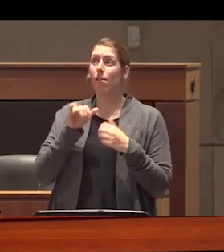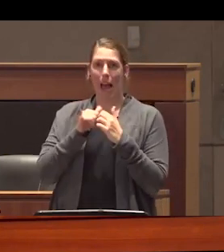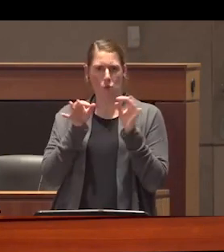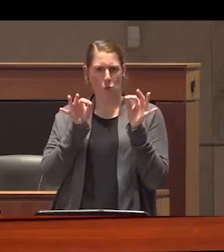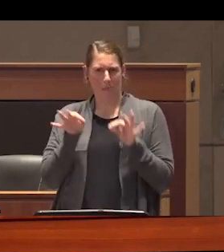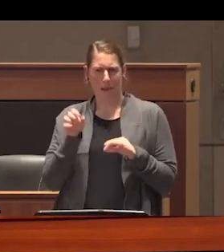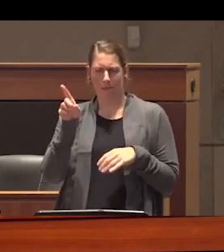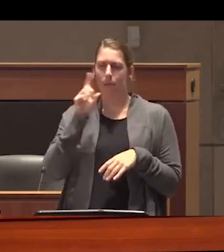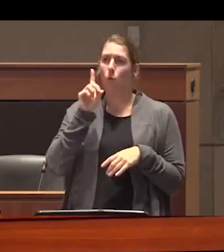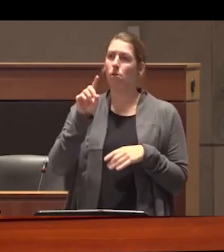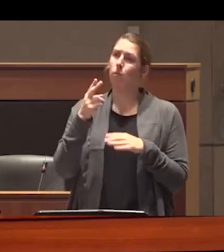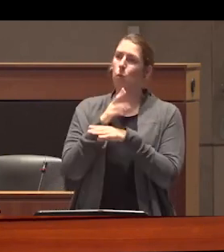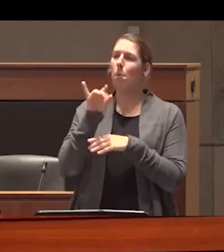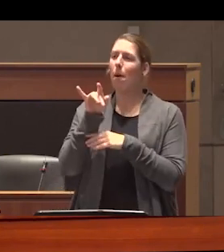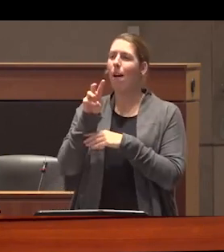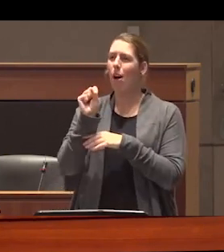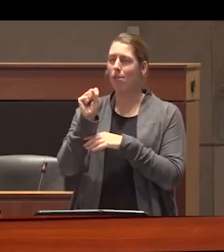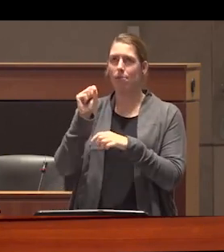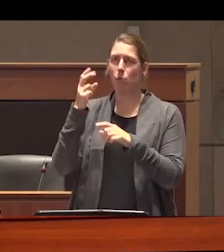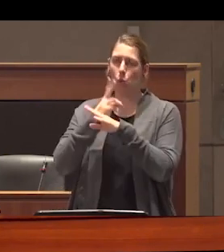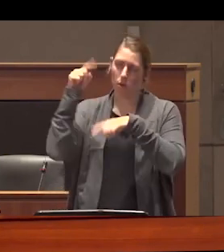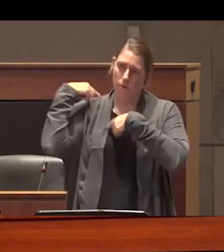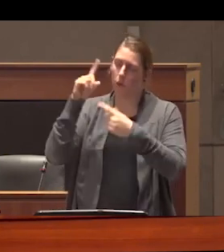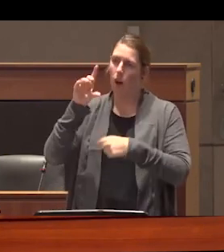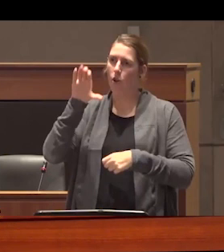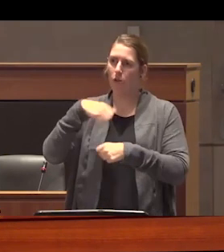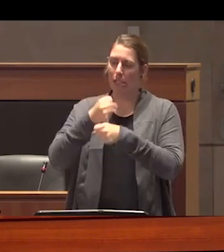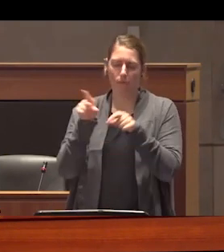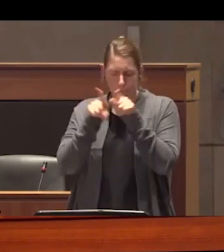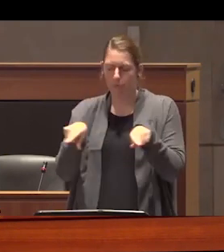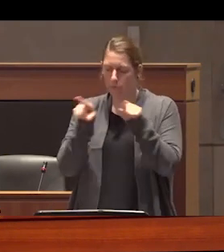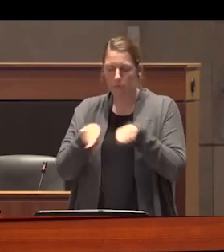being used for these bylaws are over a century old they are predicated on the assumptions that